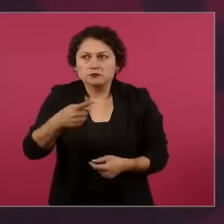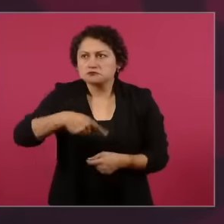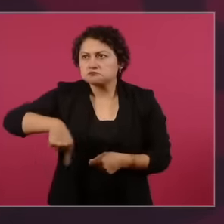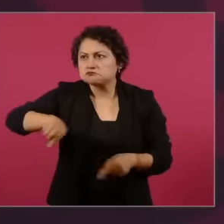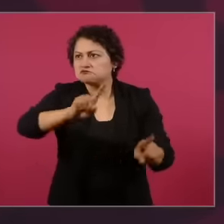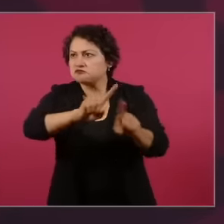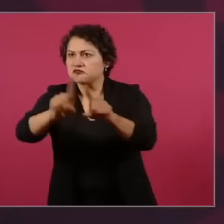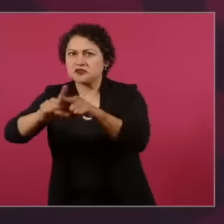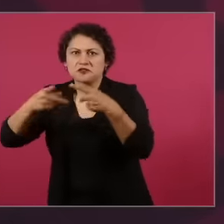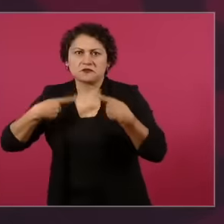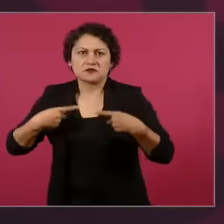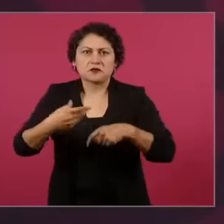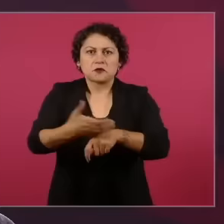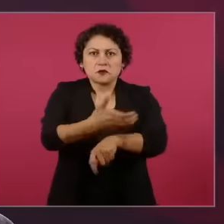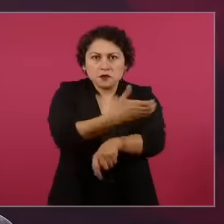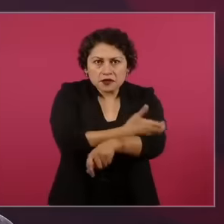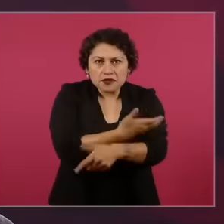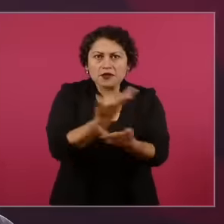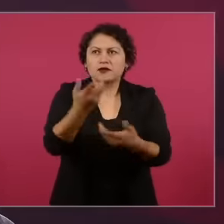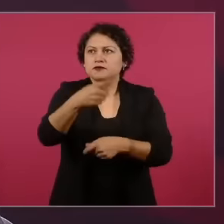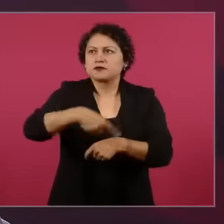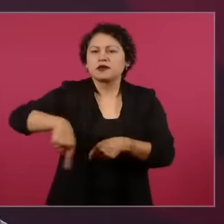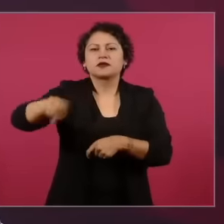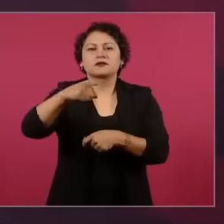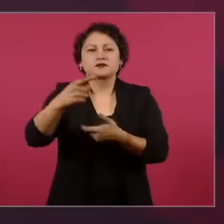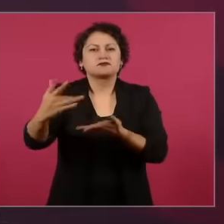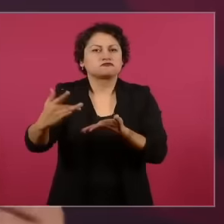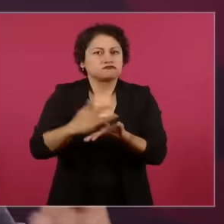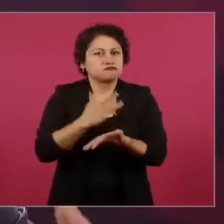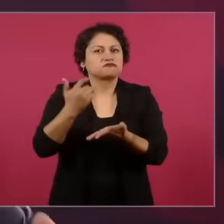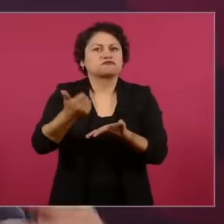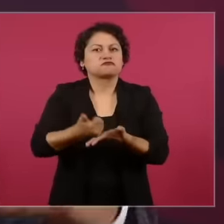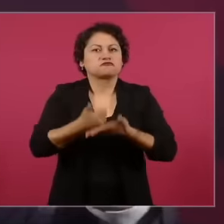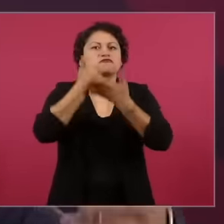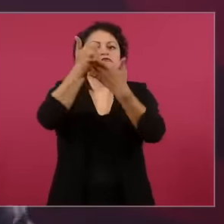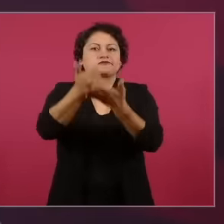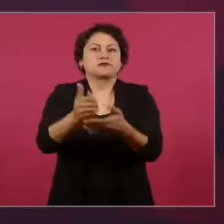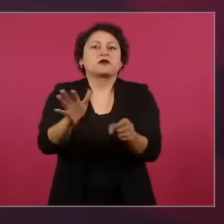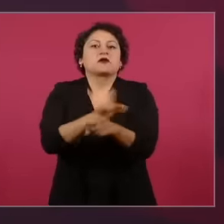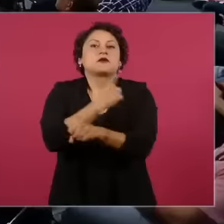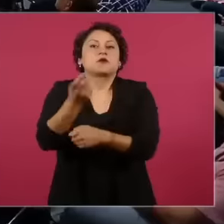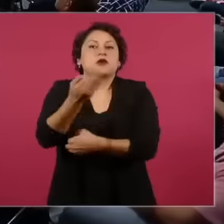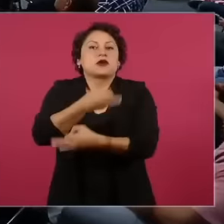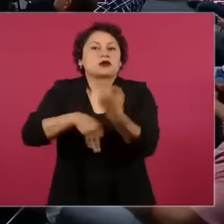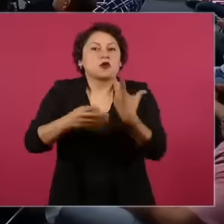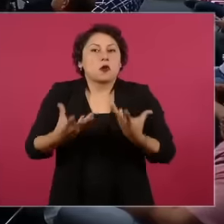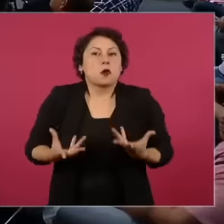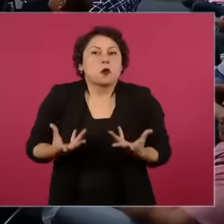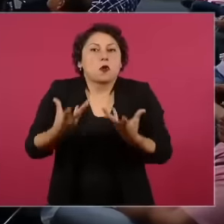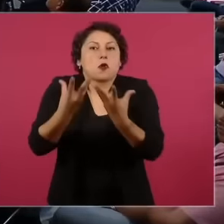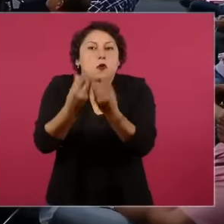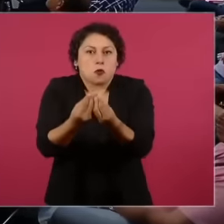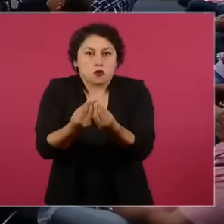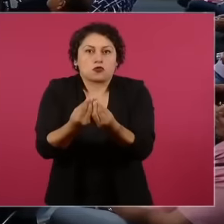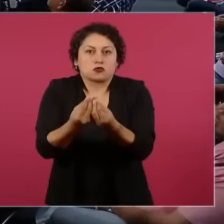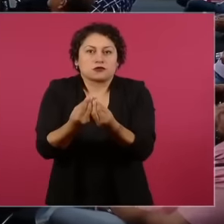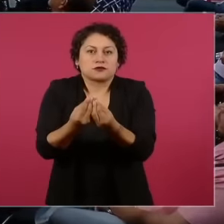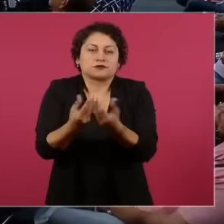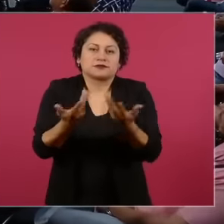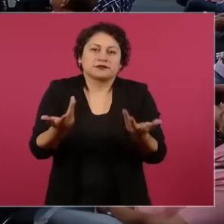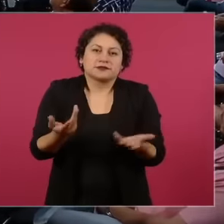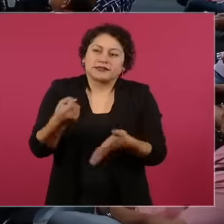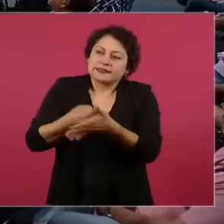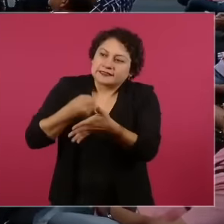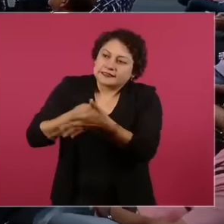them are here who promoted, not to mention that they put pressure on Jesús Ramírez Cuevas to